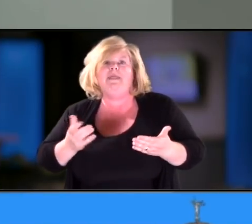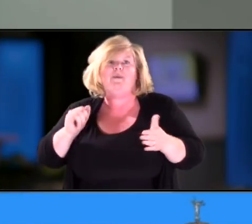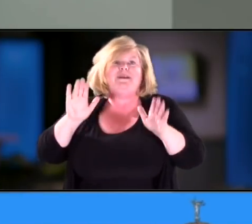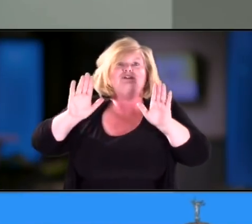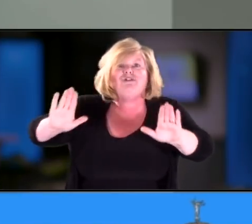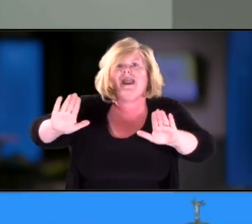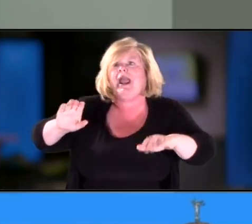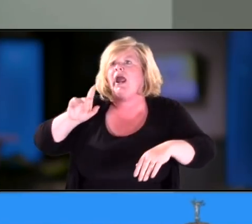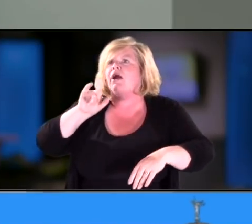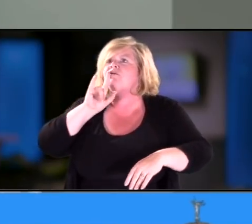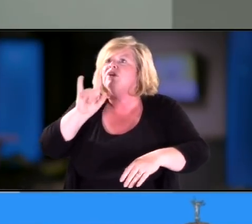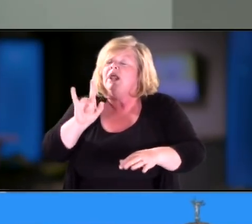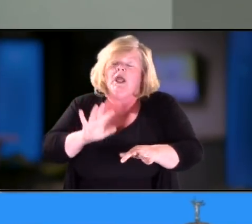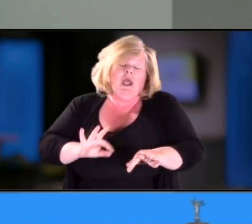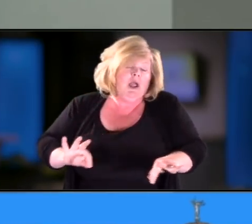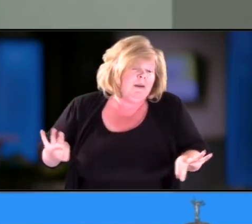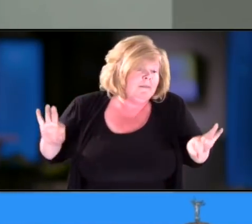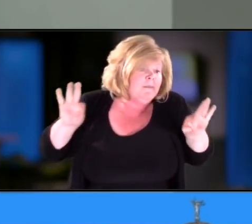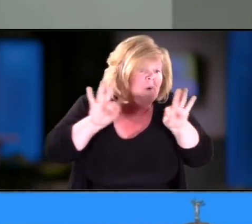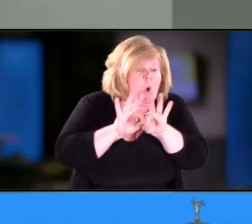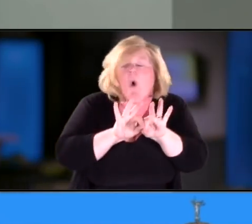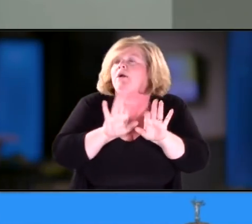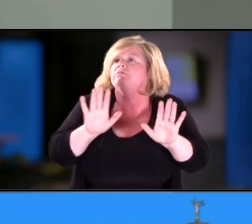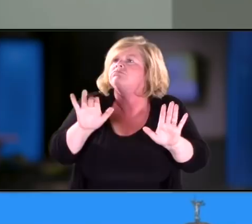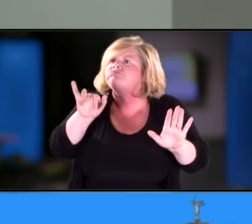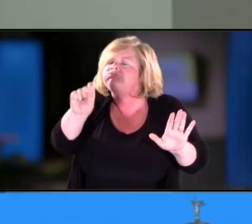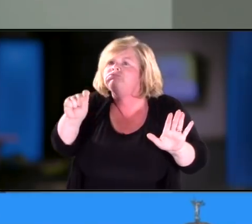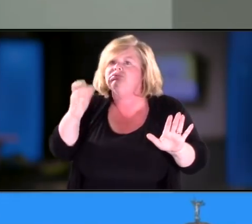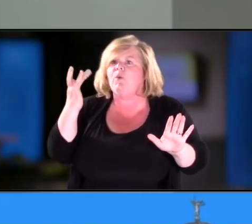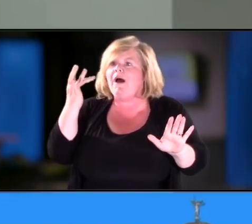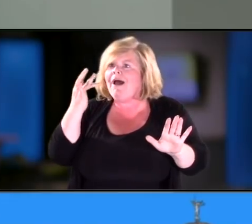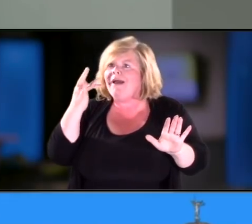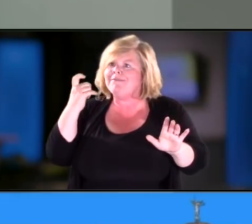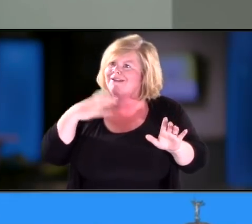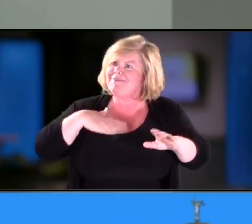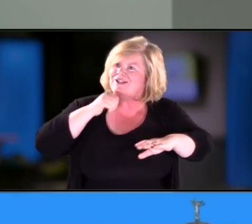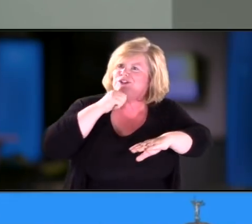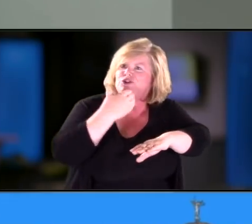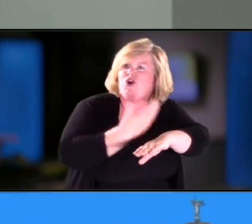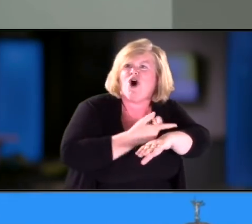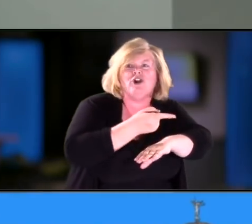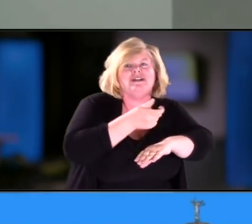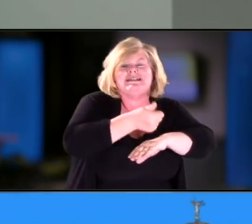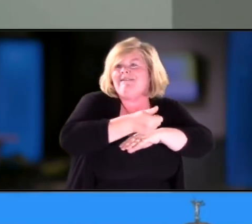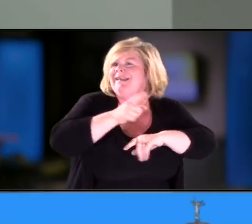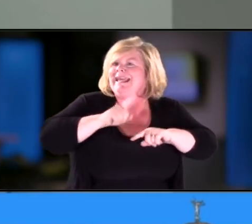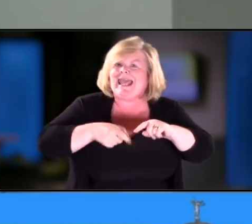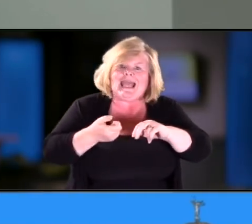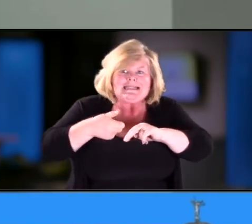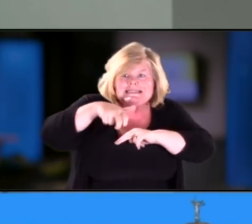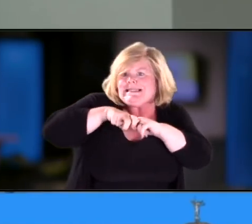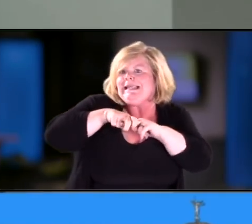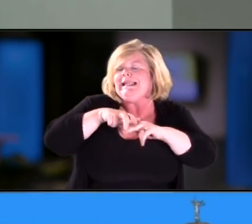It would be, it's worth anything to me because that, Corinne also, she doesn't sit up. She doesn't walk.